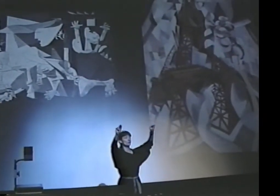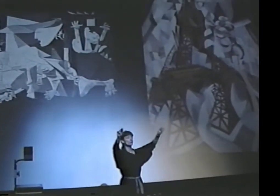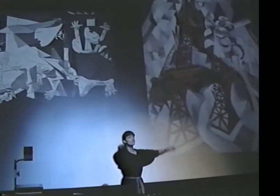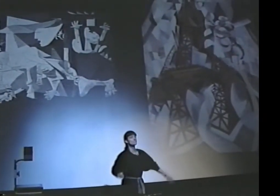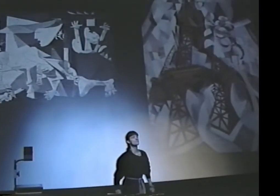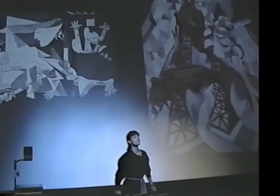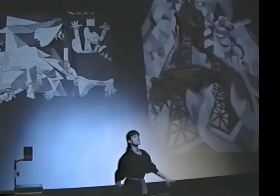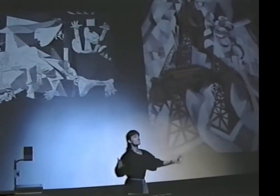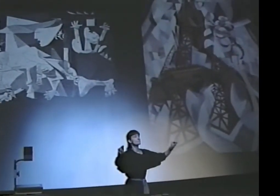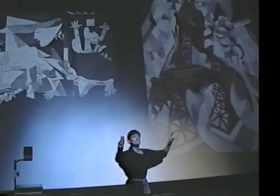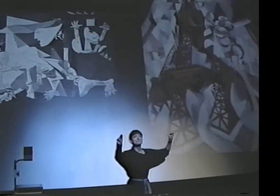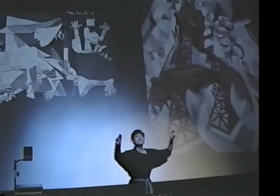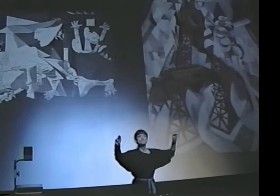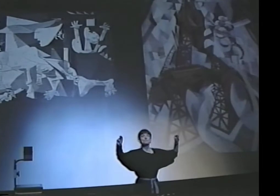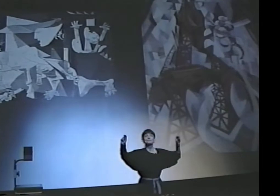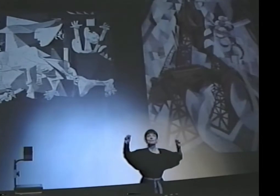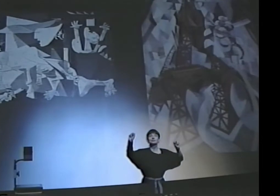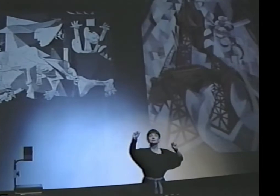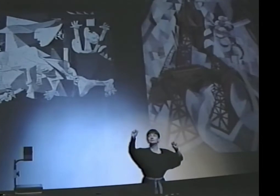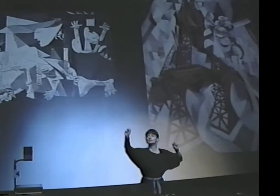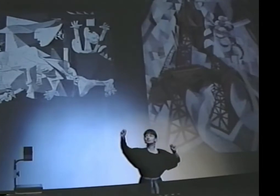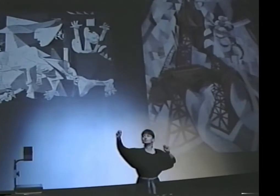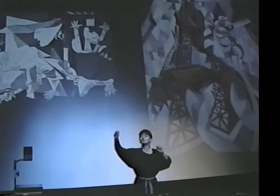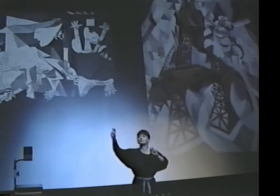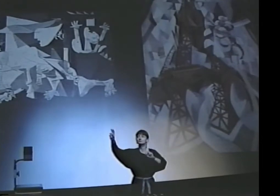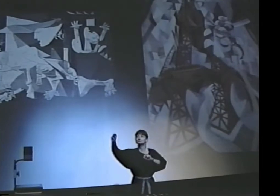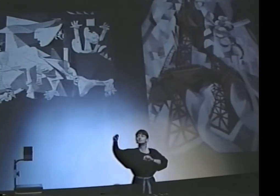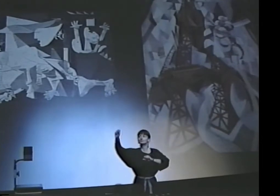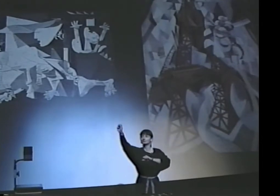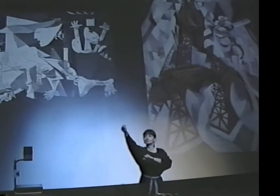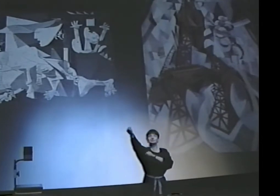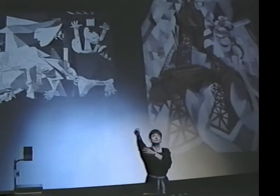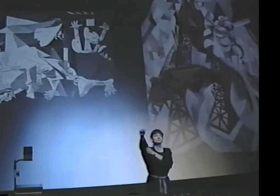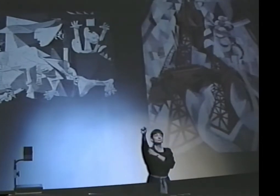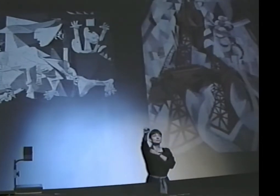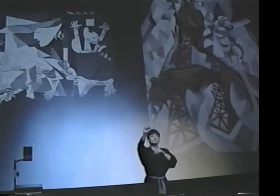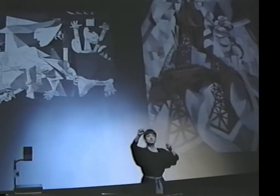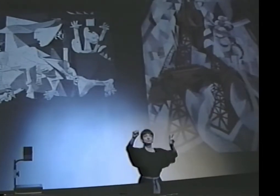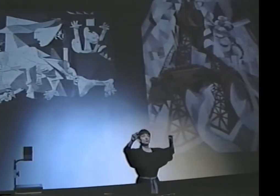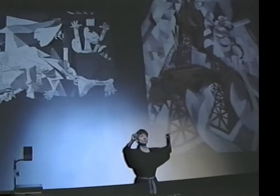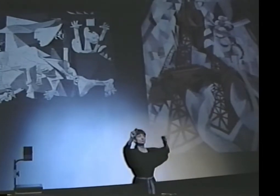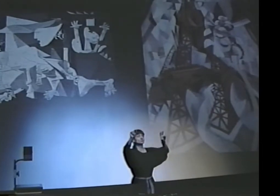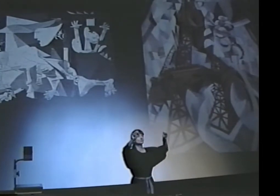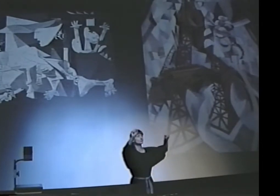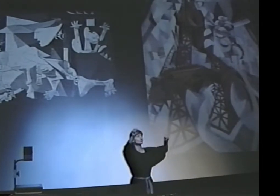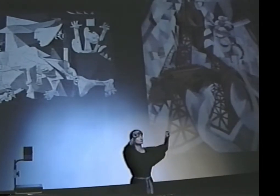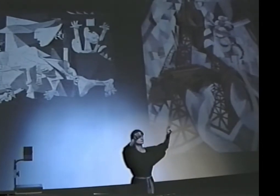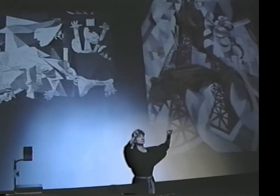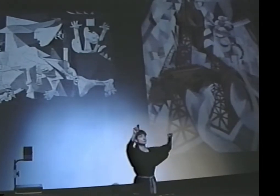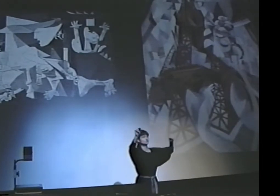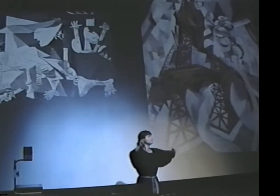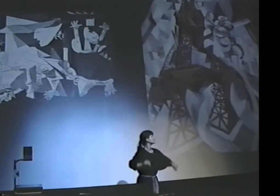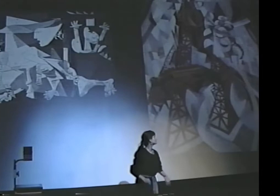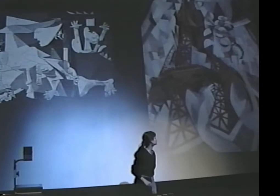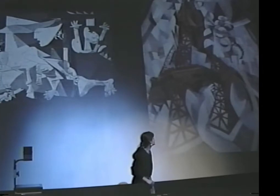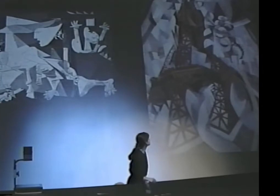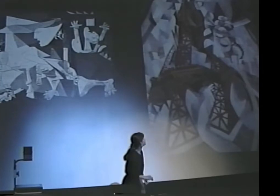A LOT OF PEOPLE SAY NO. OH, THERE'S SOME YESes. YES, YES, YES, NO, NO, NO, YES.